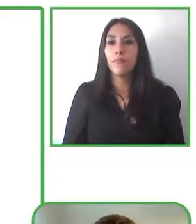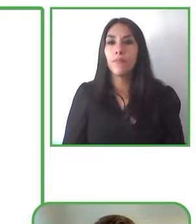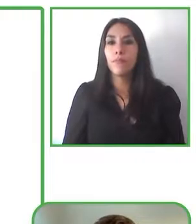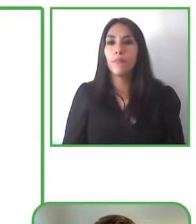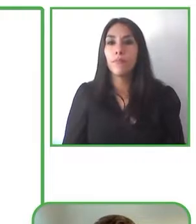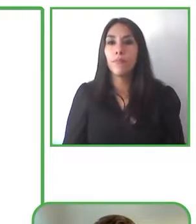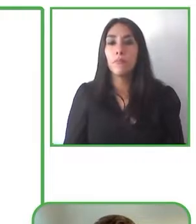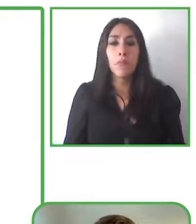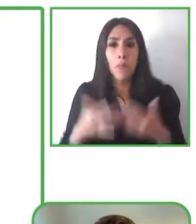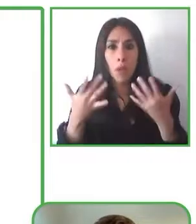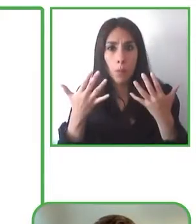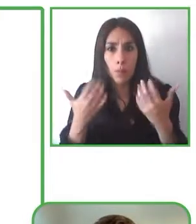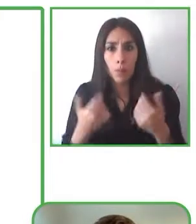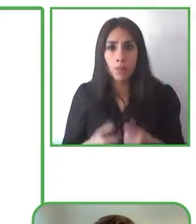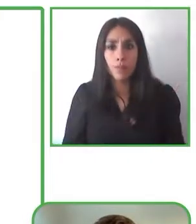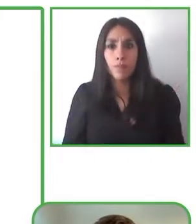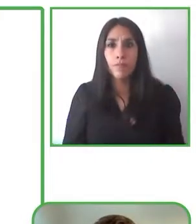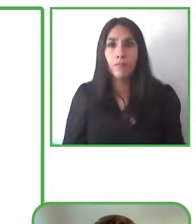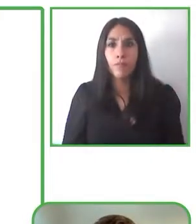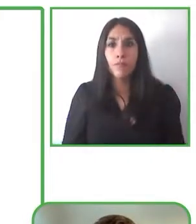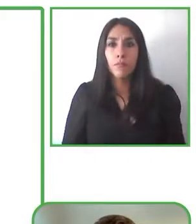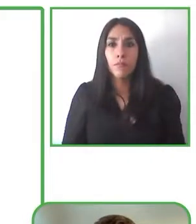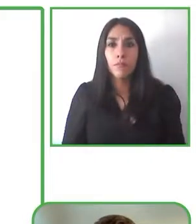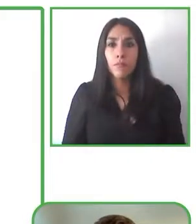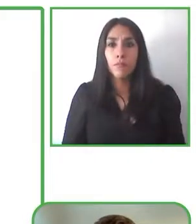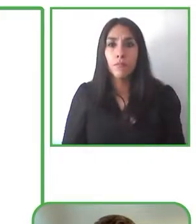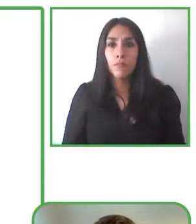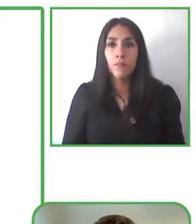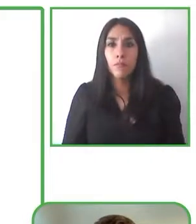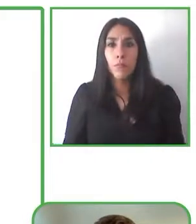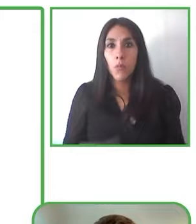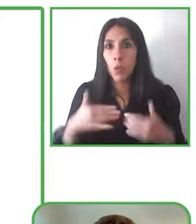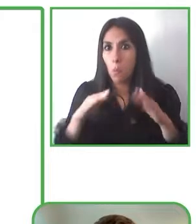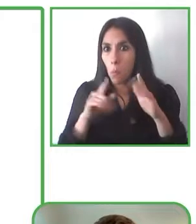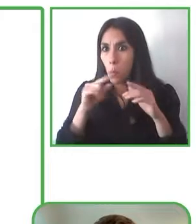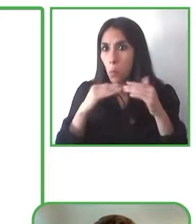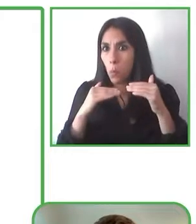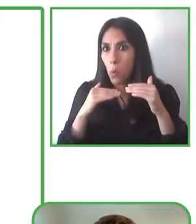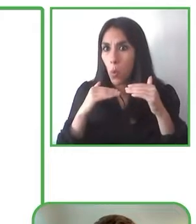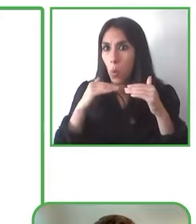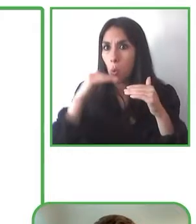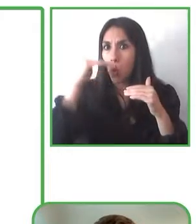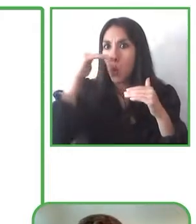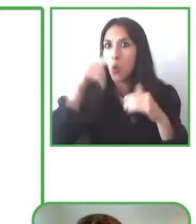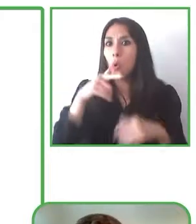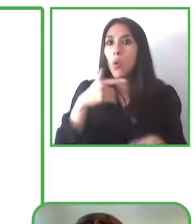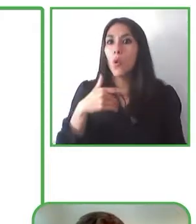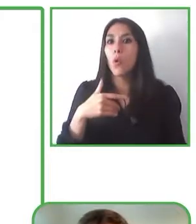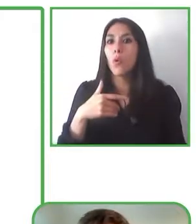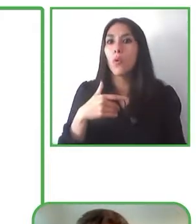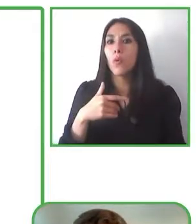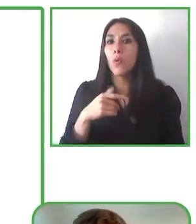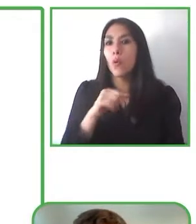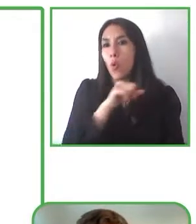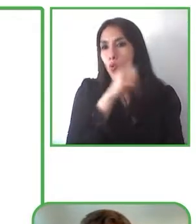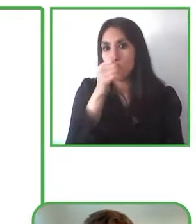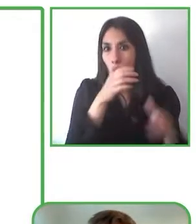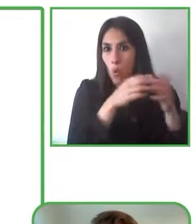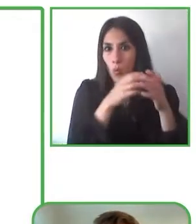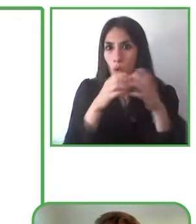of people who never learned to read and this constitutes a very big problem for people whenever they want to watch a movie in the cinema if they want to